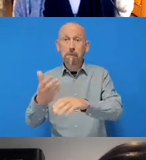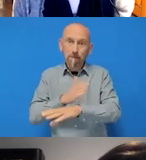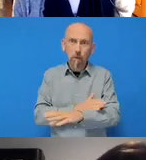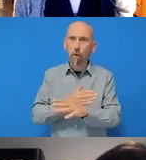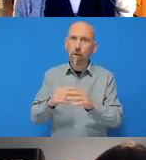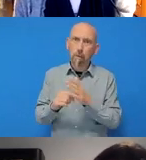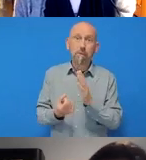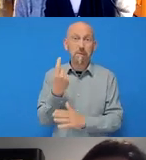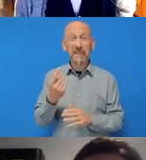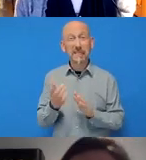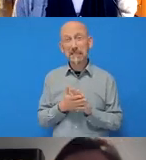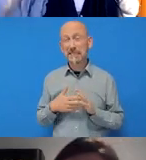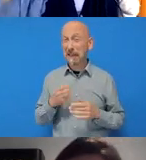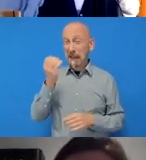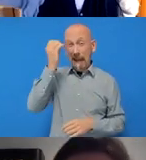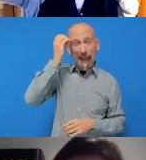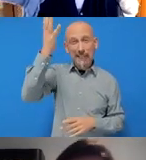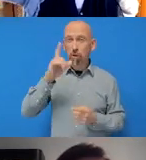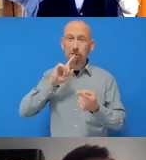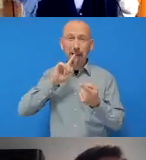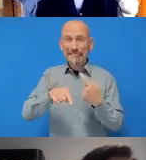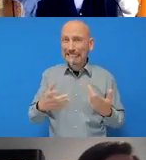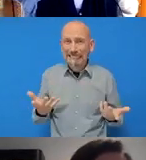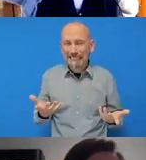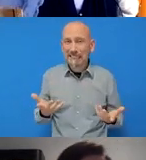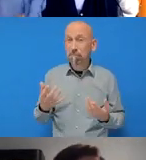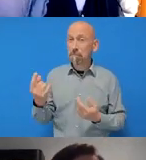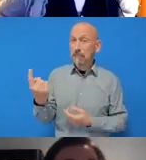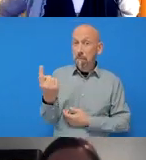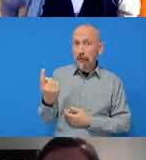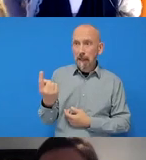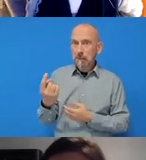expert answer. Maybe someone else in the chat is a bit further along and is already